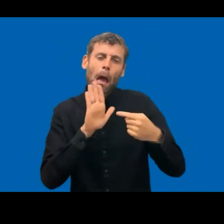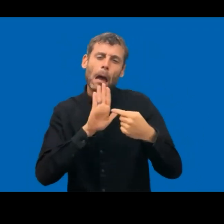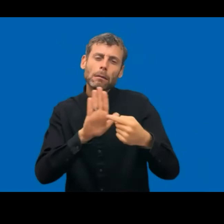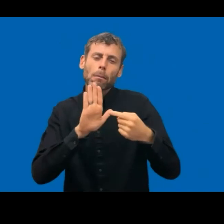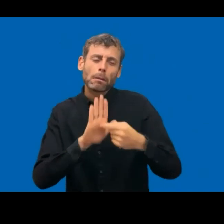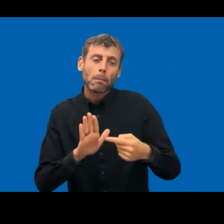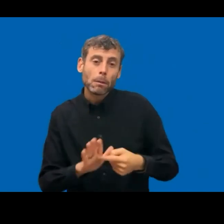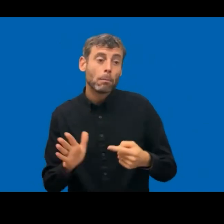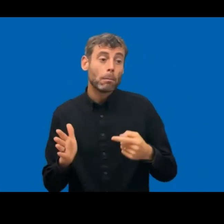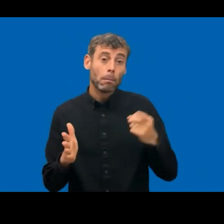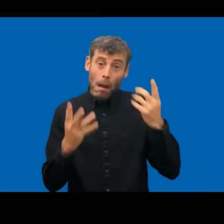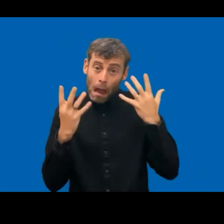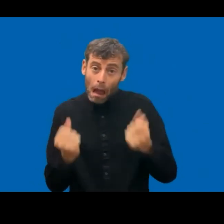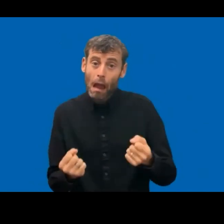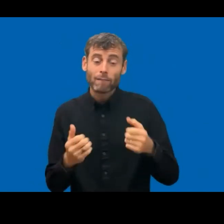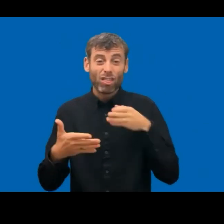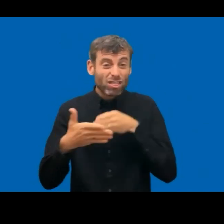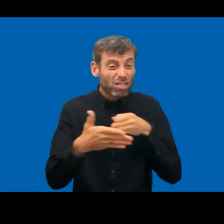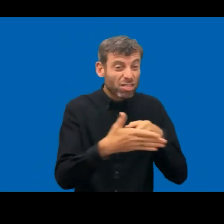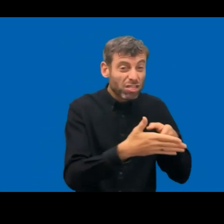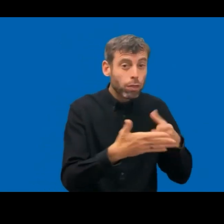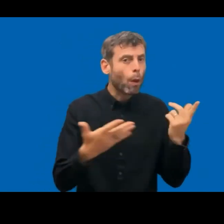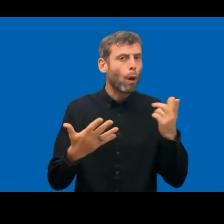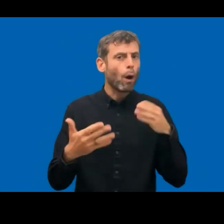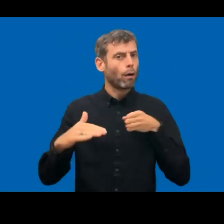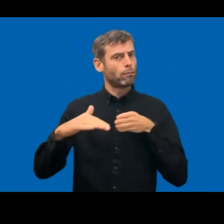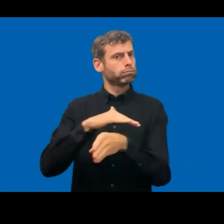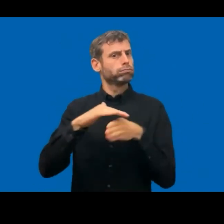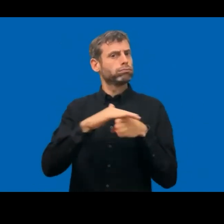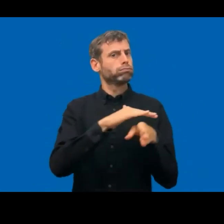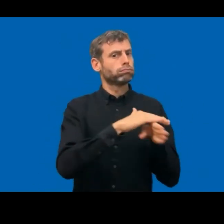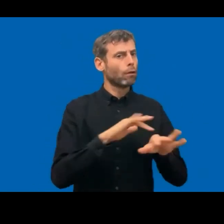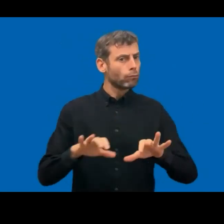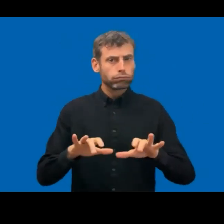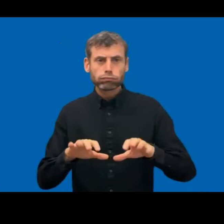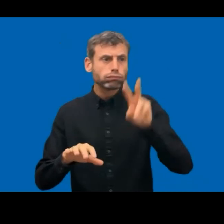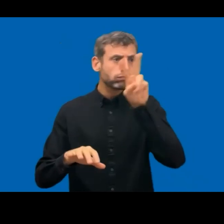Also, what we have seen the last year is that the individual complaints are on the rise